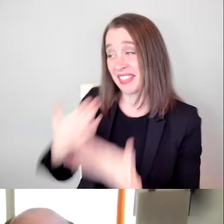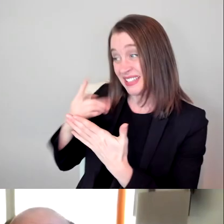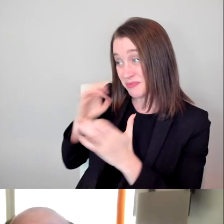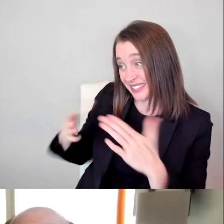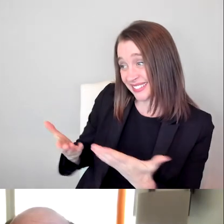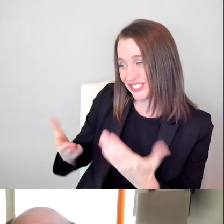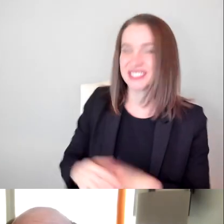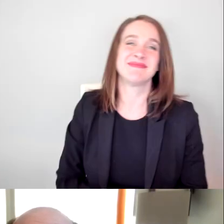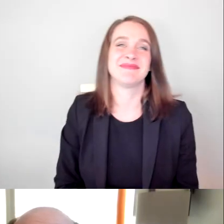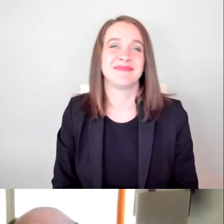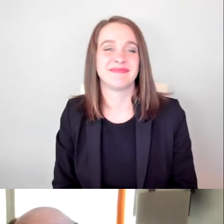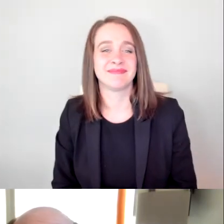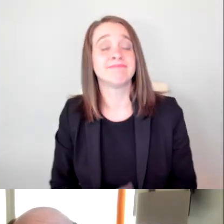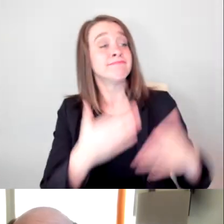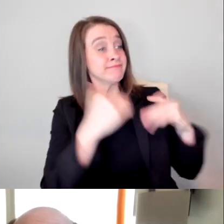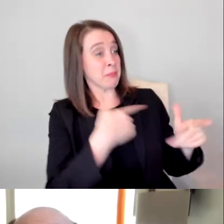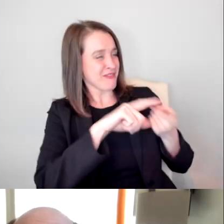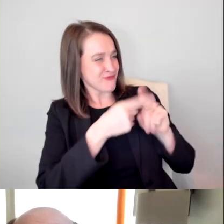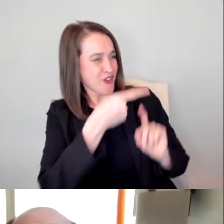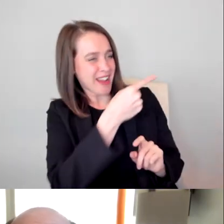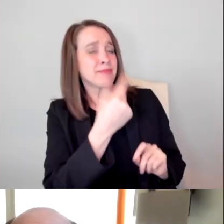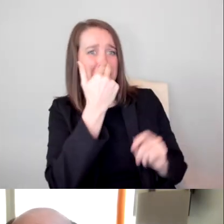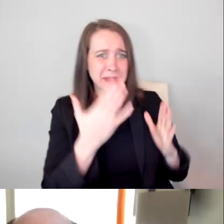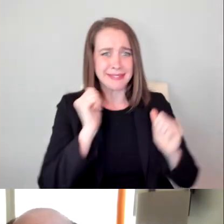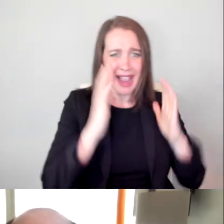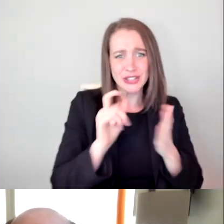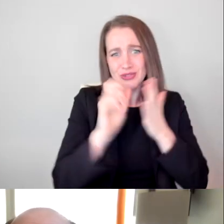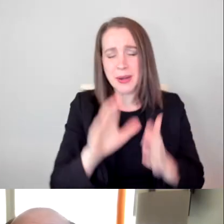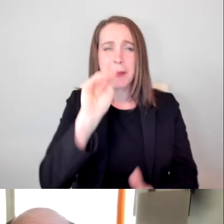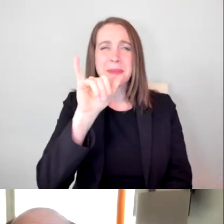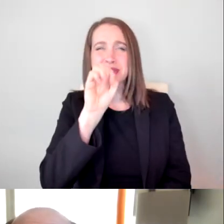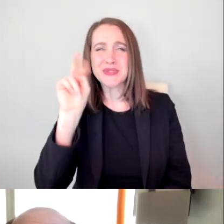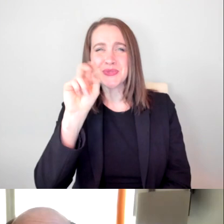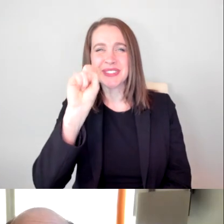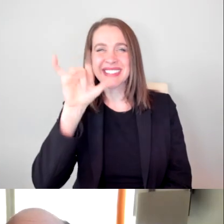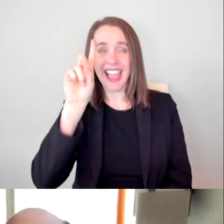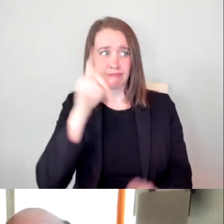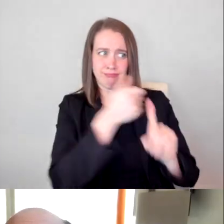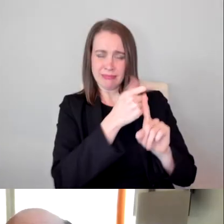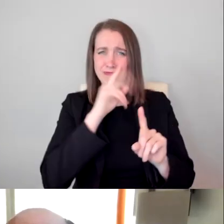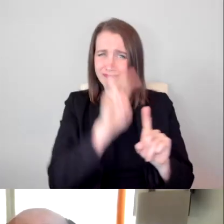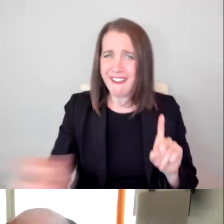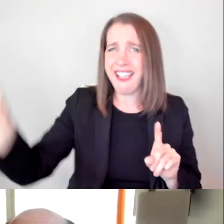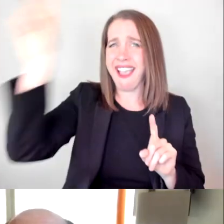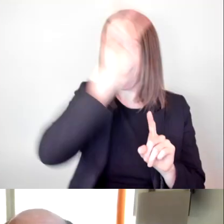Next, we have my friend, comedian, actor, writer, Maysoon Zayid. As a comedian, Maysoon has toured extensively at home and abroad.